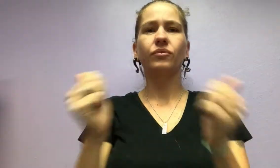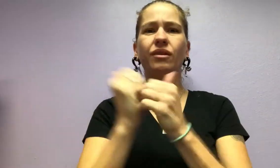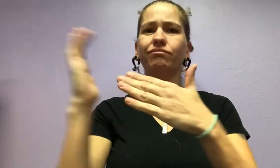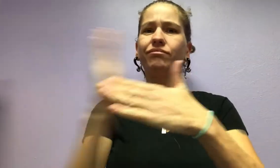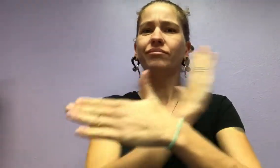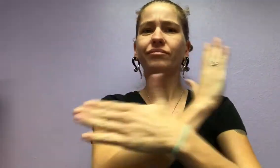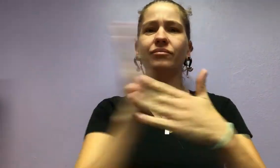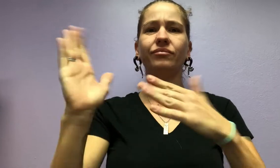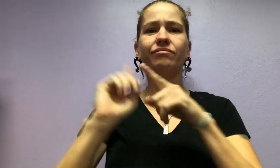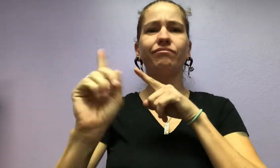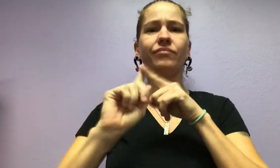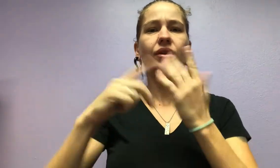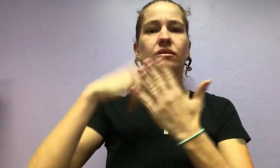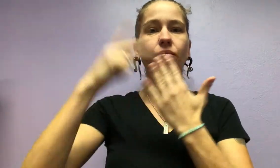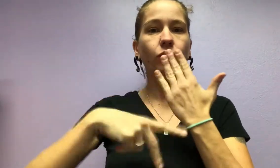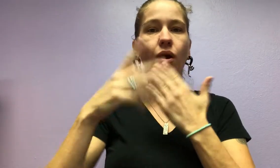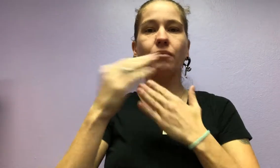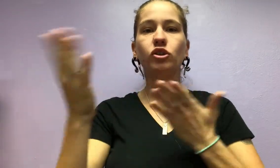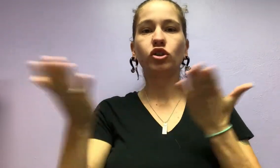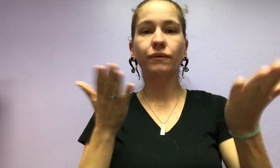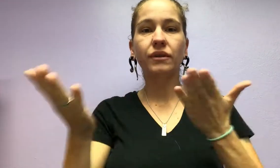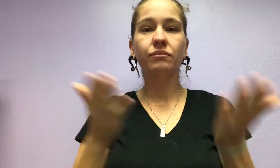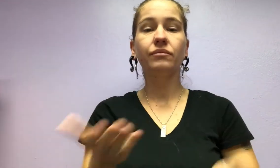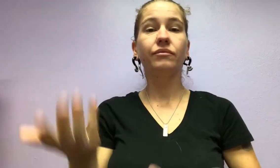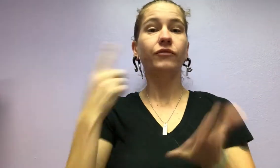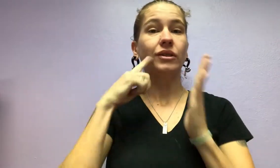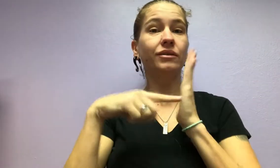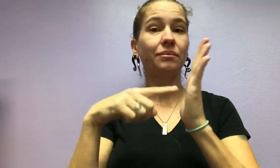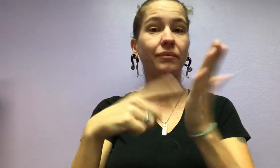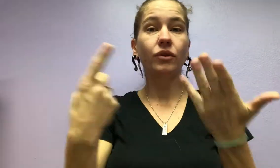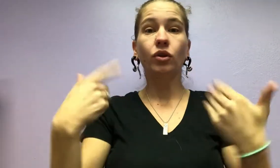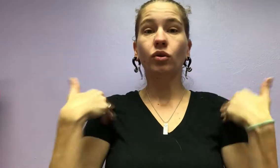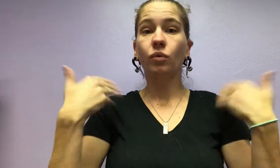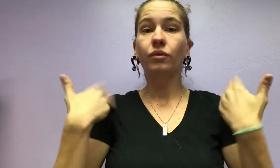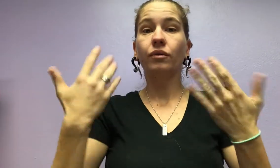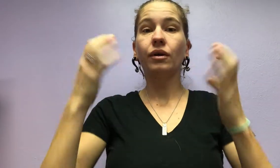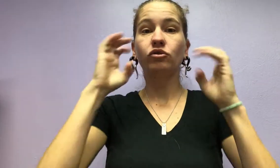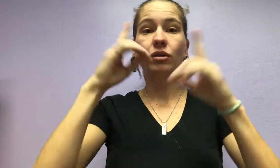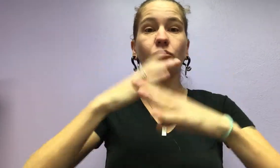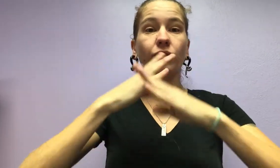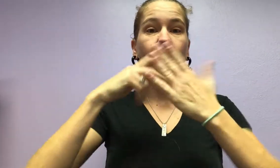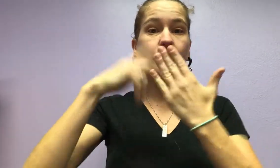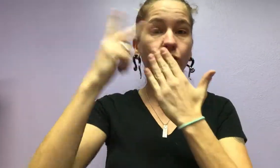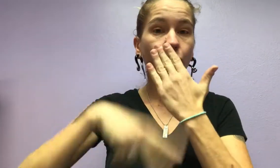With a whole range of programs and services, including youth education and prevention;